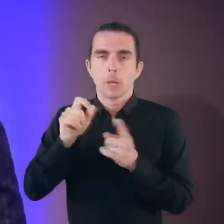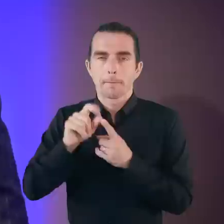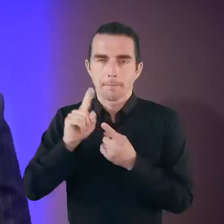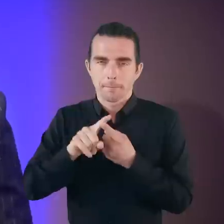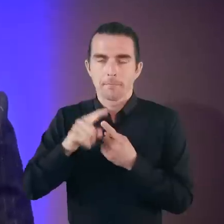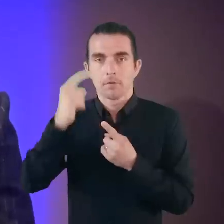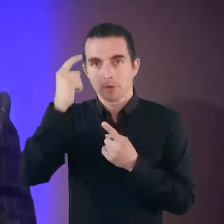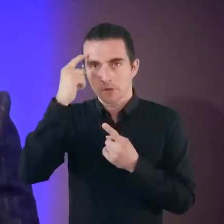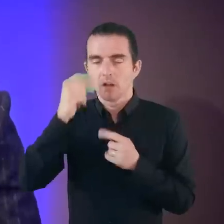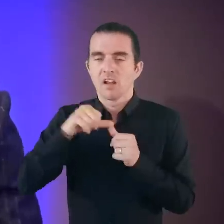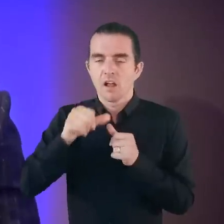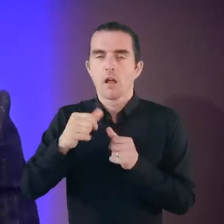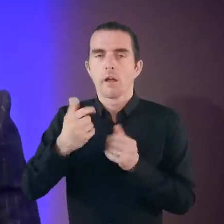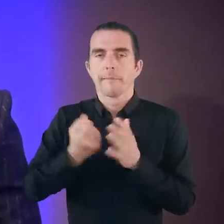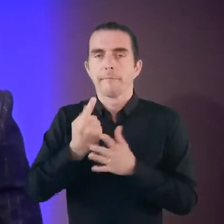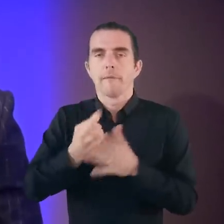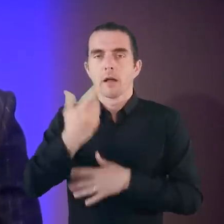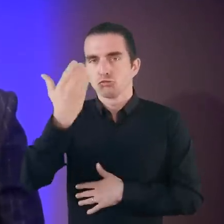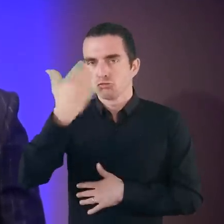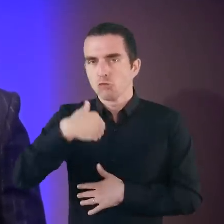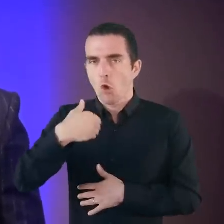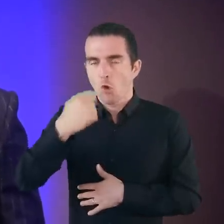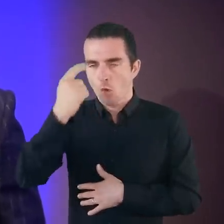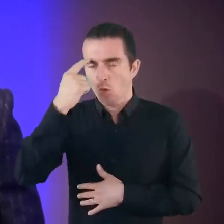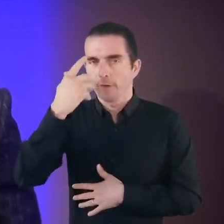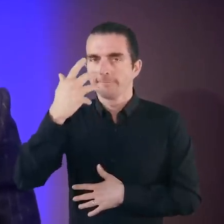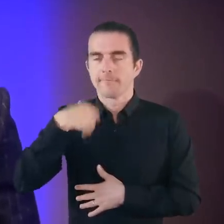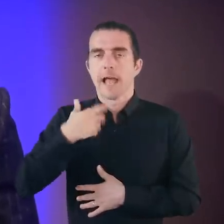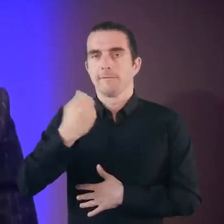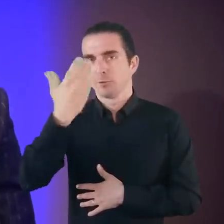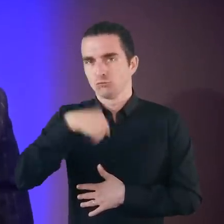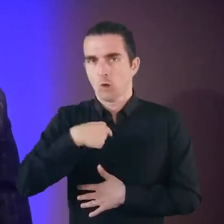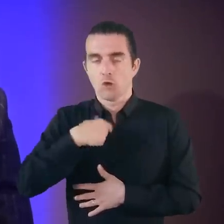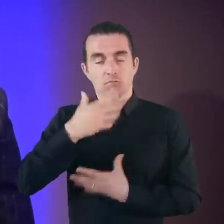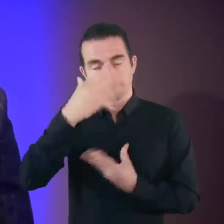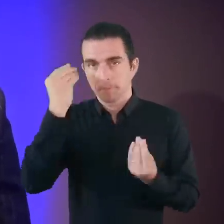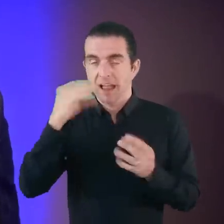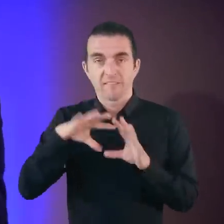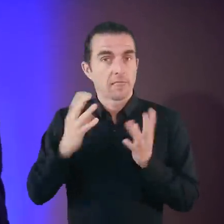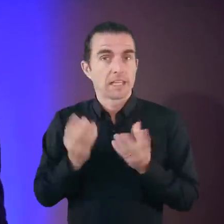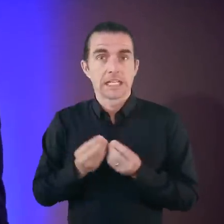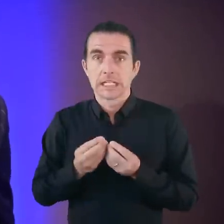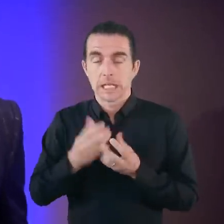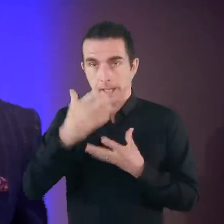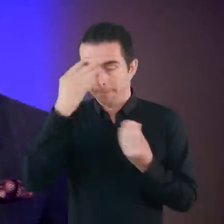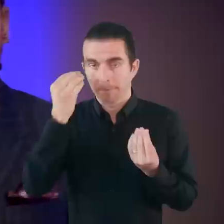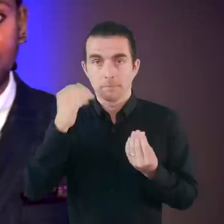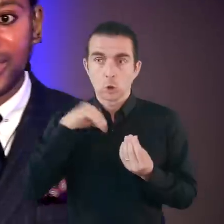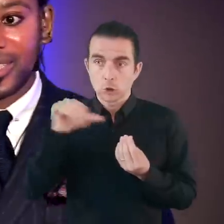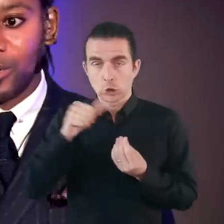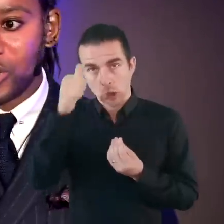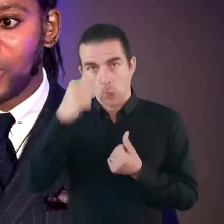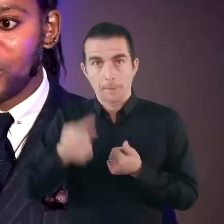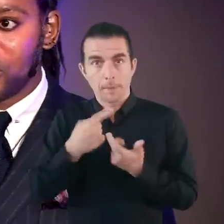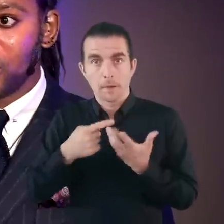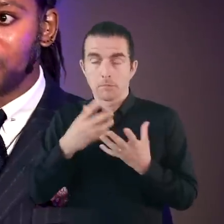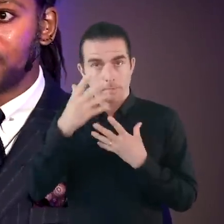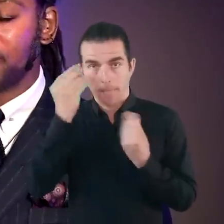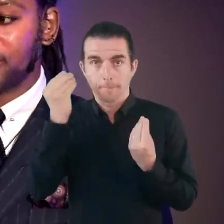and having brain tumors removed is that you end up suffering strokes. And so I had a stroke, and so I've completely forgotten everything I was supposed to know.